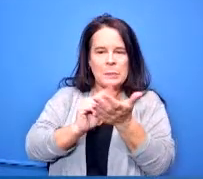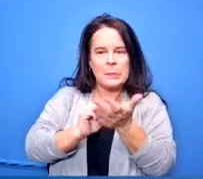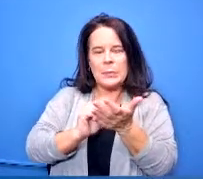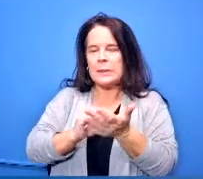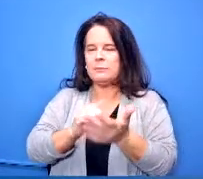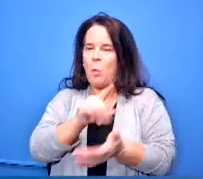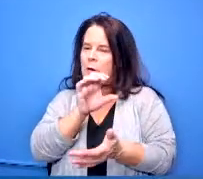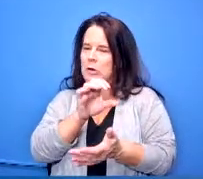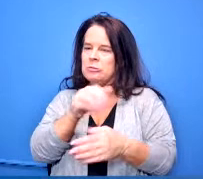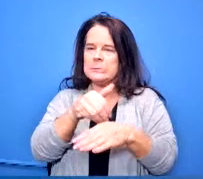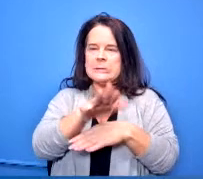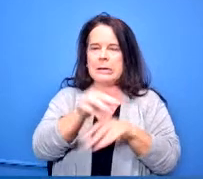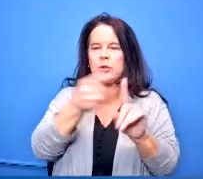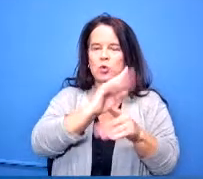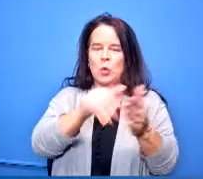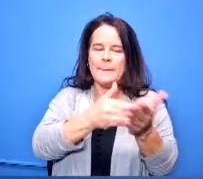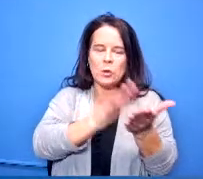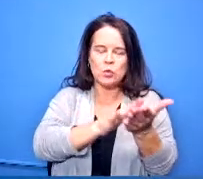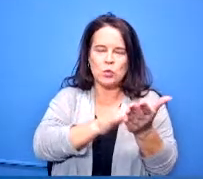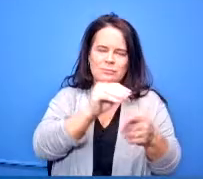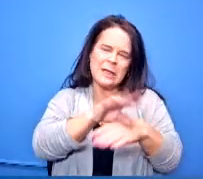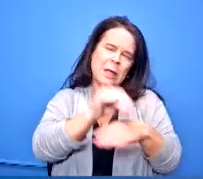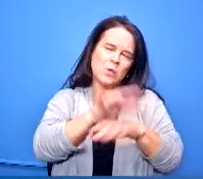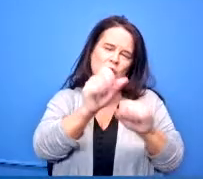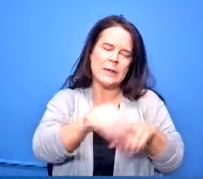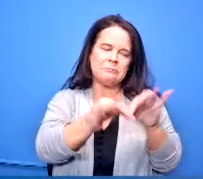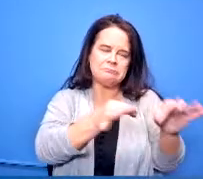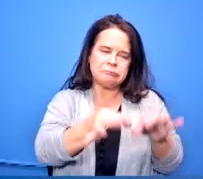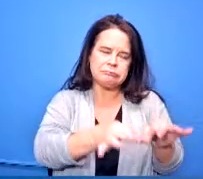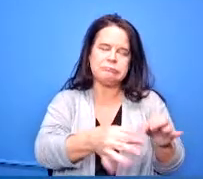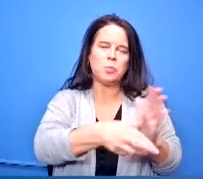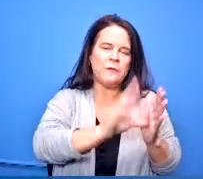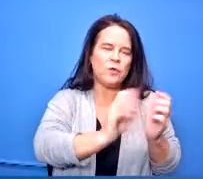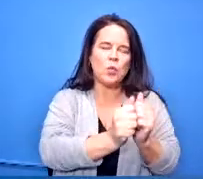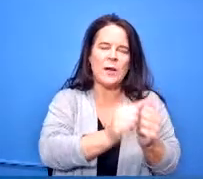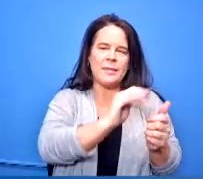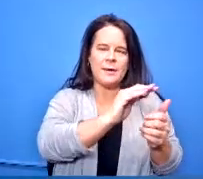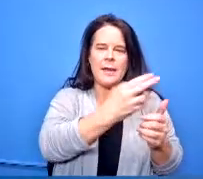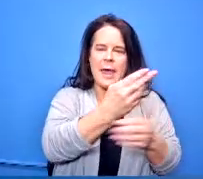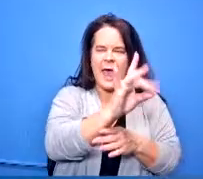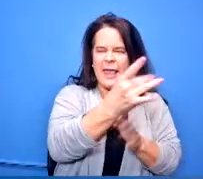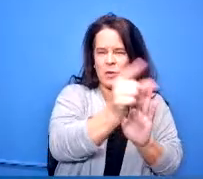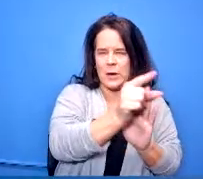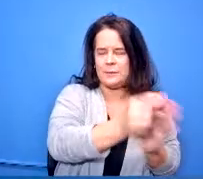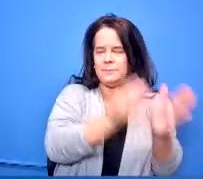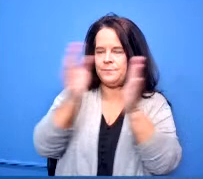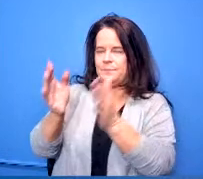review them with the eighth graders we take about 150 copies to each high school and then we make